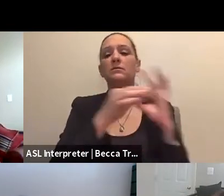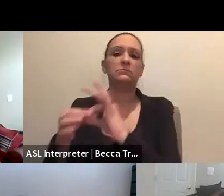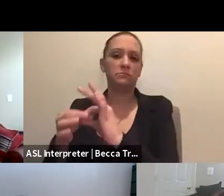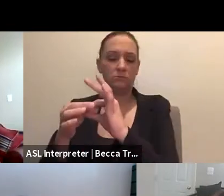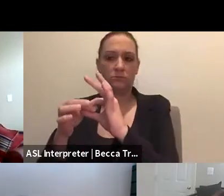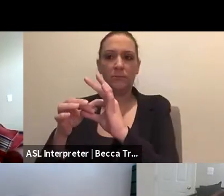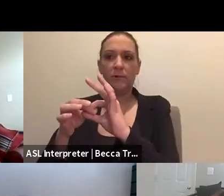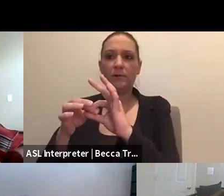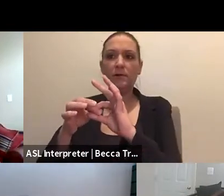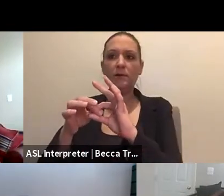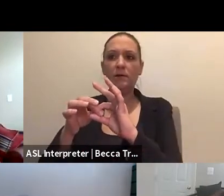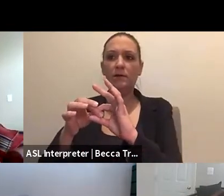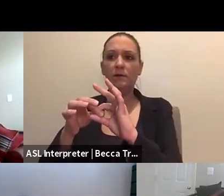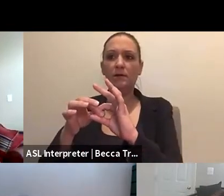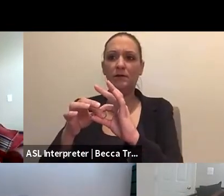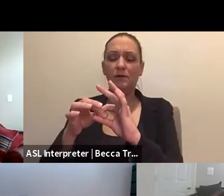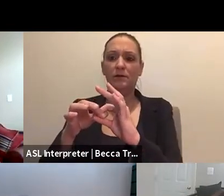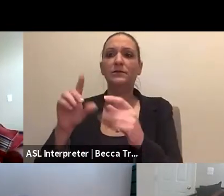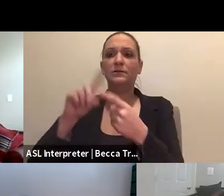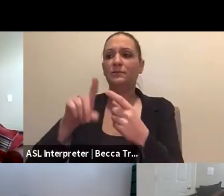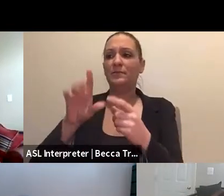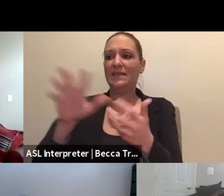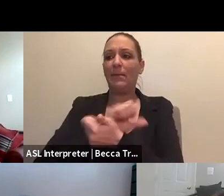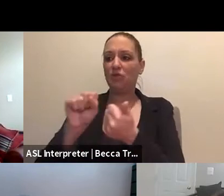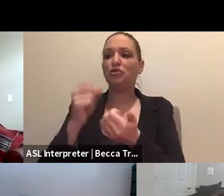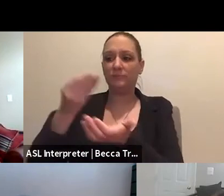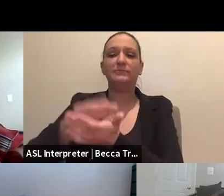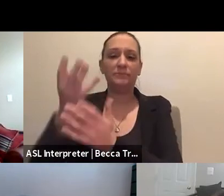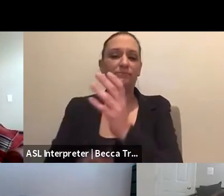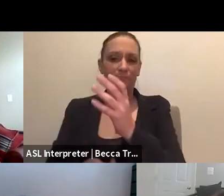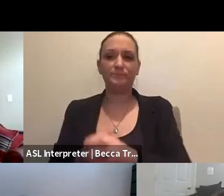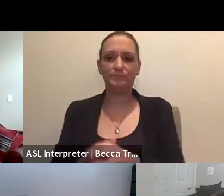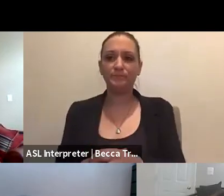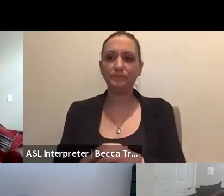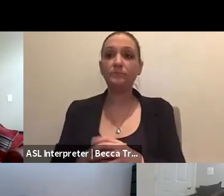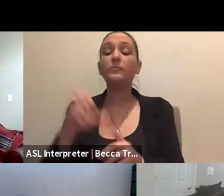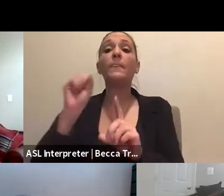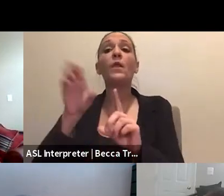So anyone can have this type of assistance. So Mary with that,